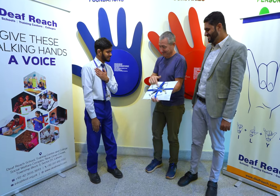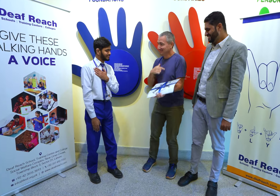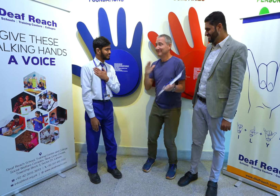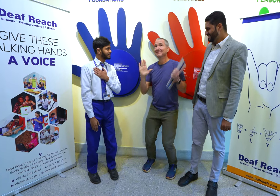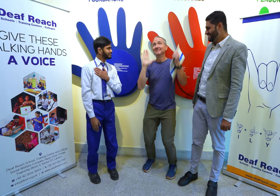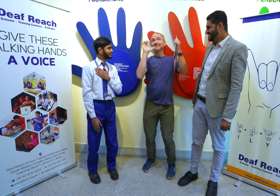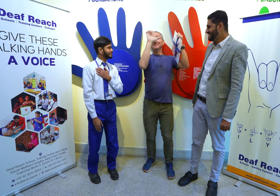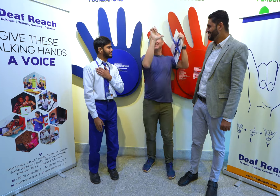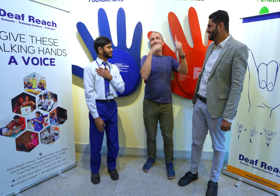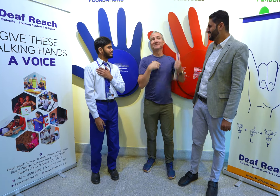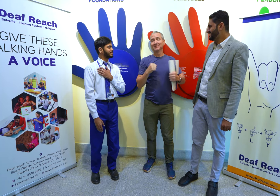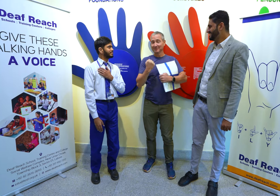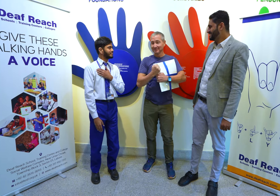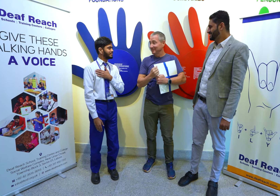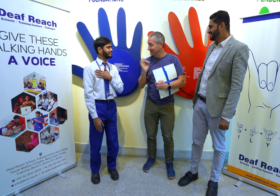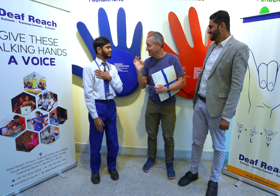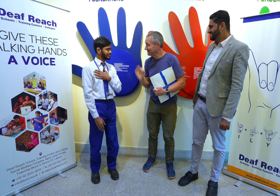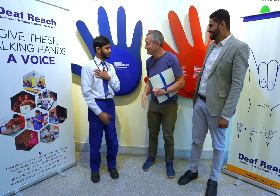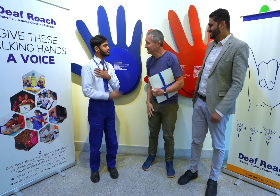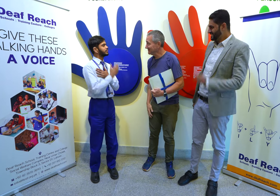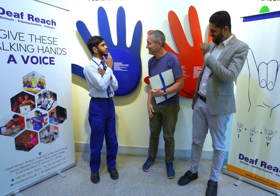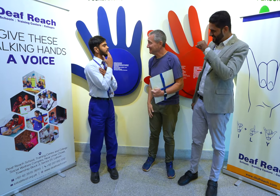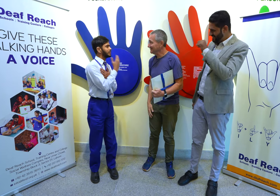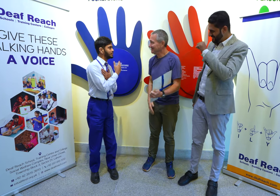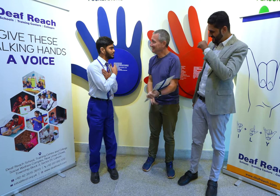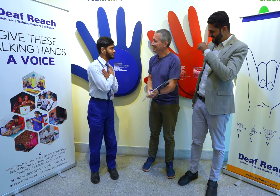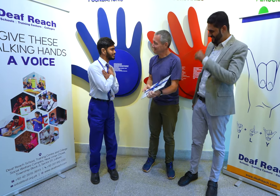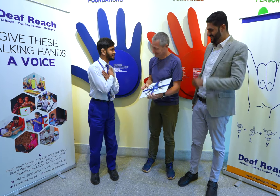I will hang this up in my home office. Thank you very much.